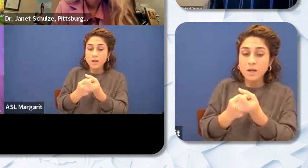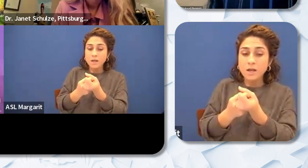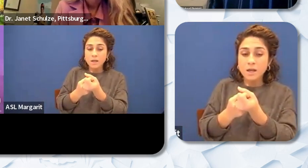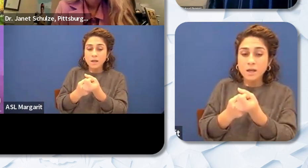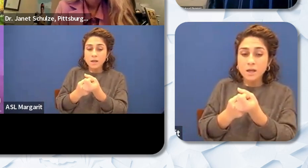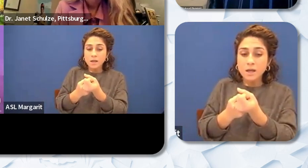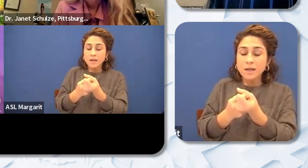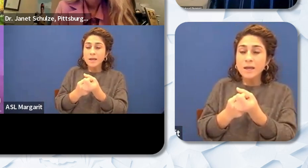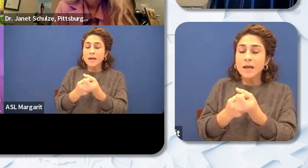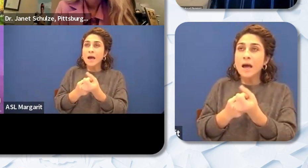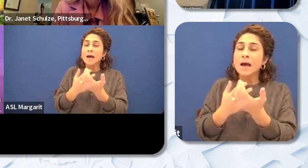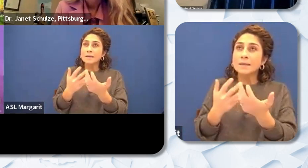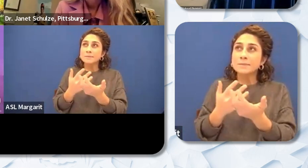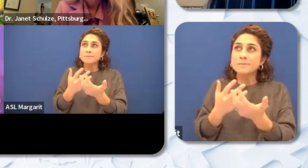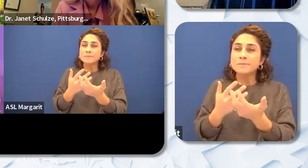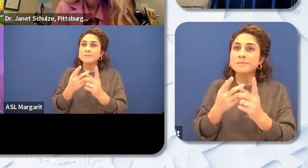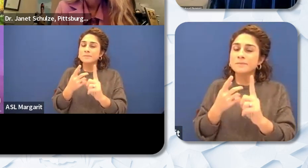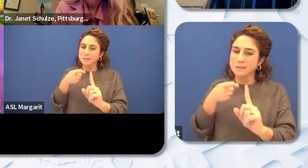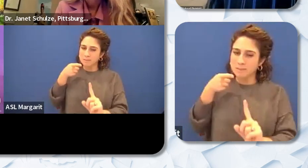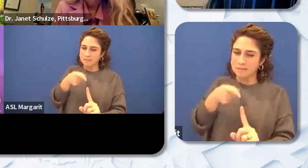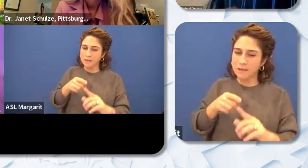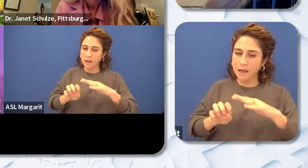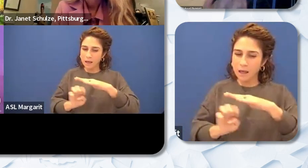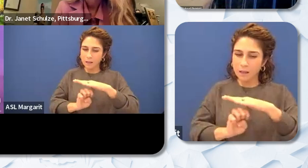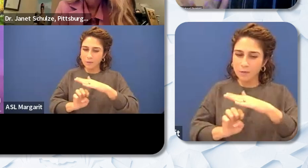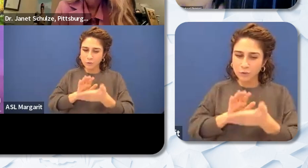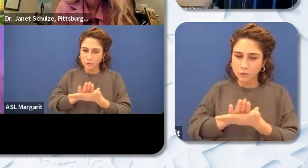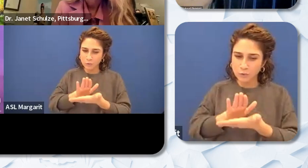specif..ah..specifically and elementary school have to do in terms of just making their students